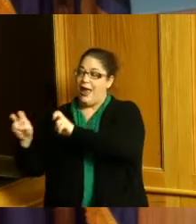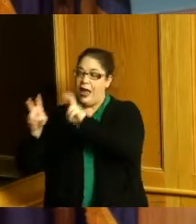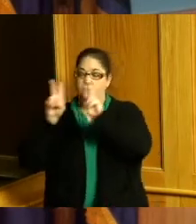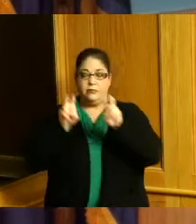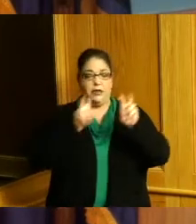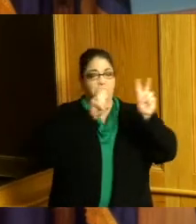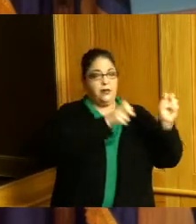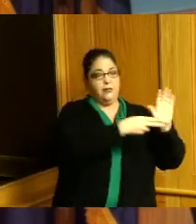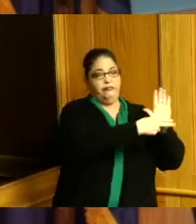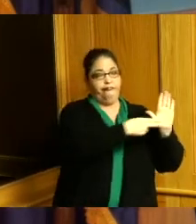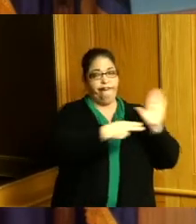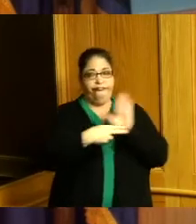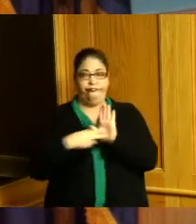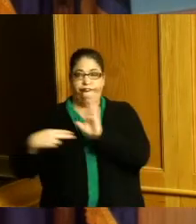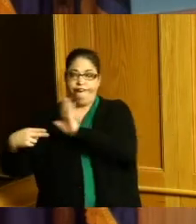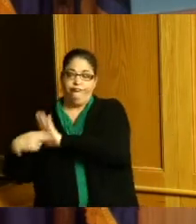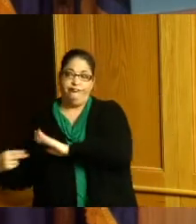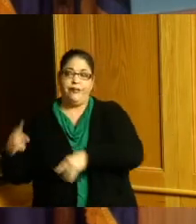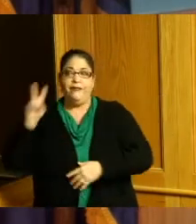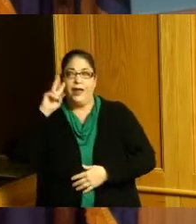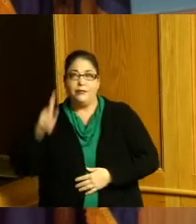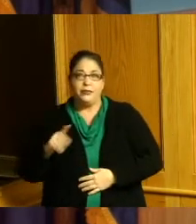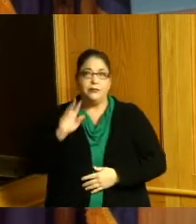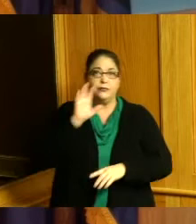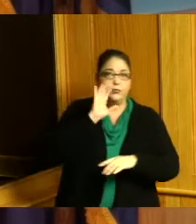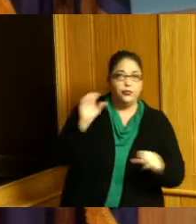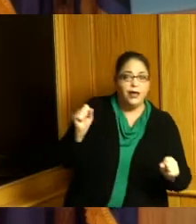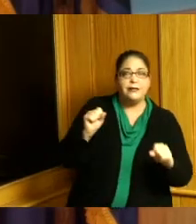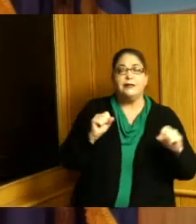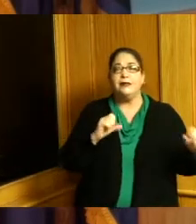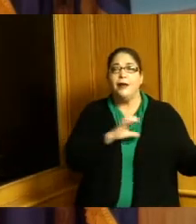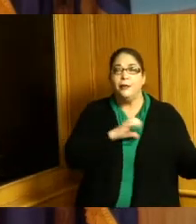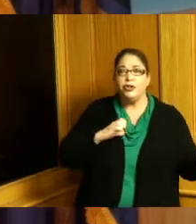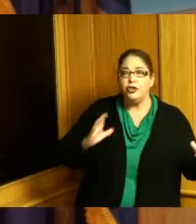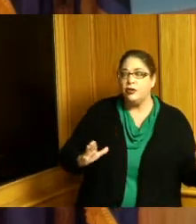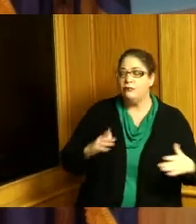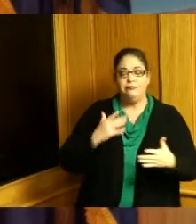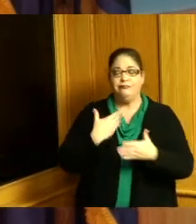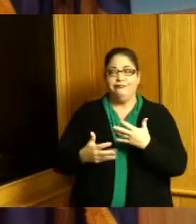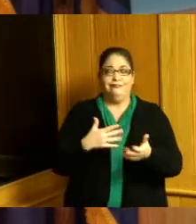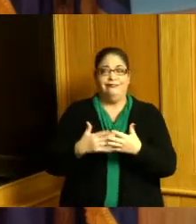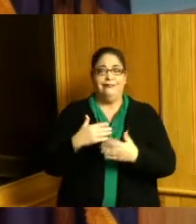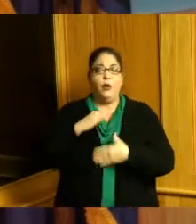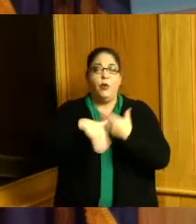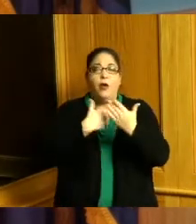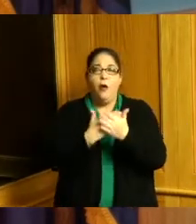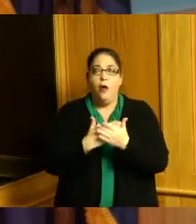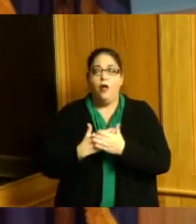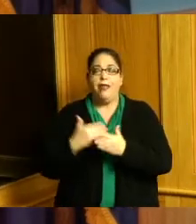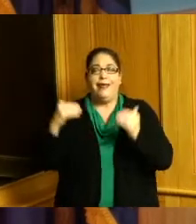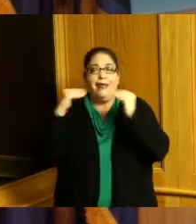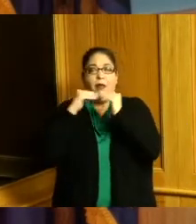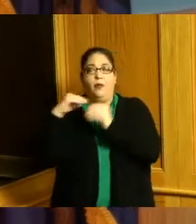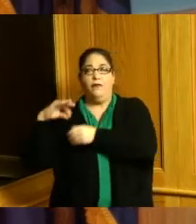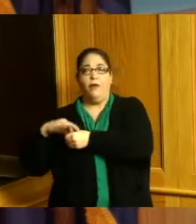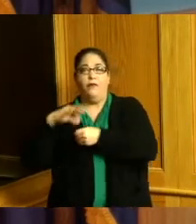we have the same one vote representing the people that voted for us one of the things